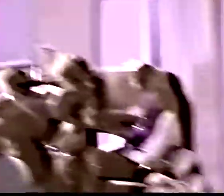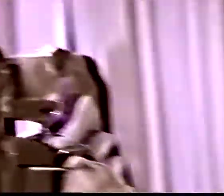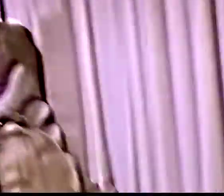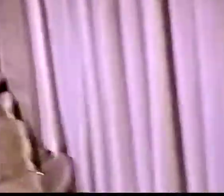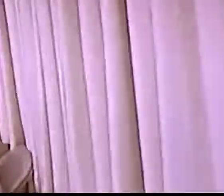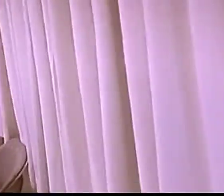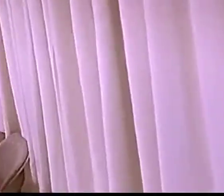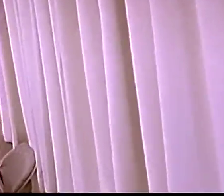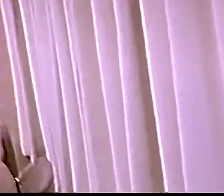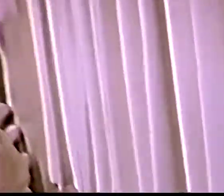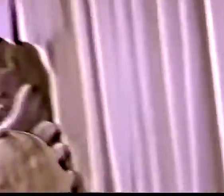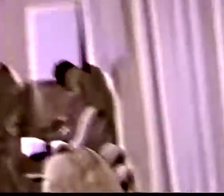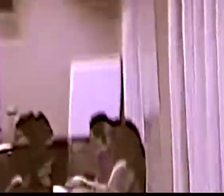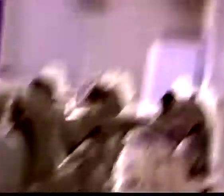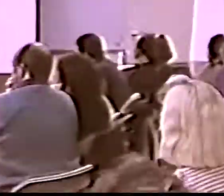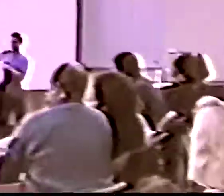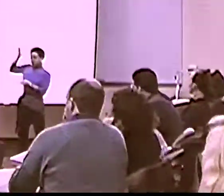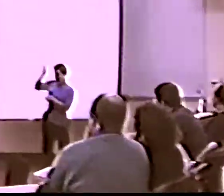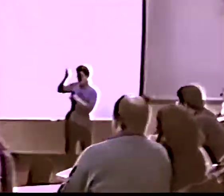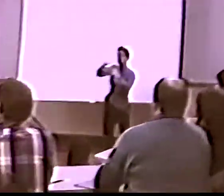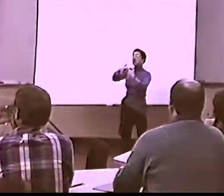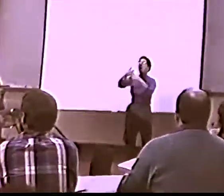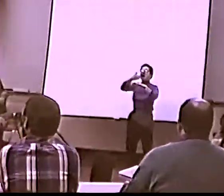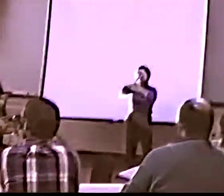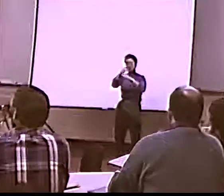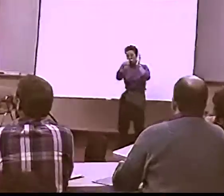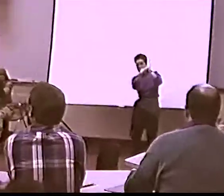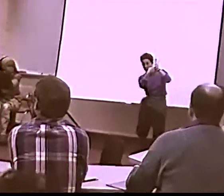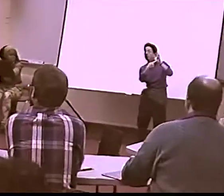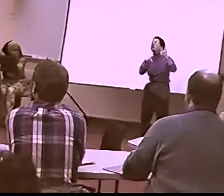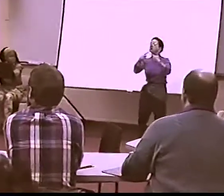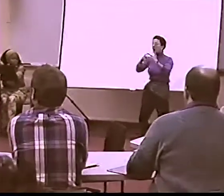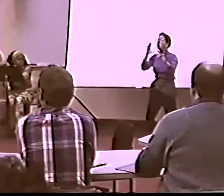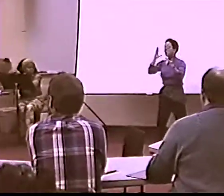[DISTORTED AUDIO]